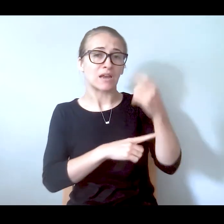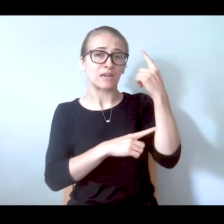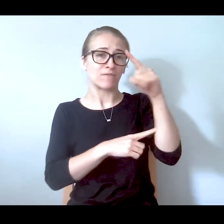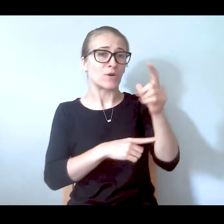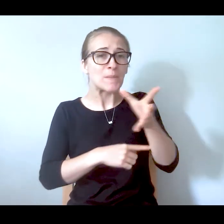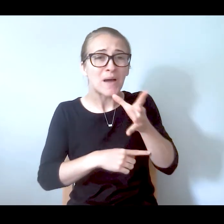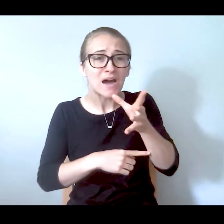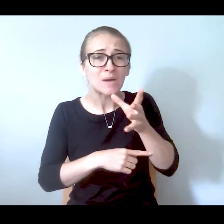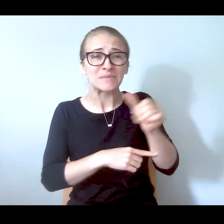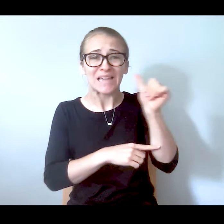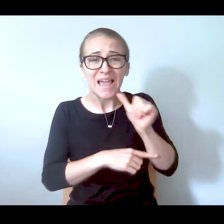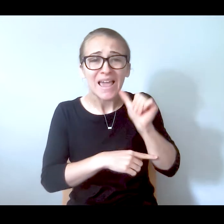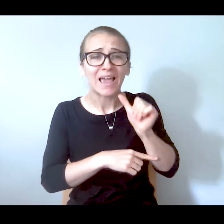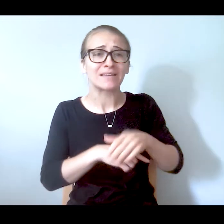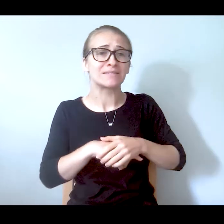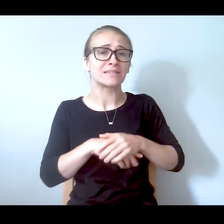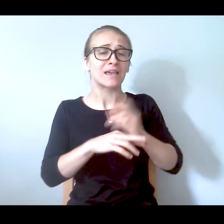calling in, caregivers calling in for courses and